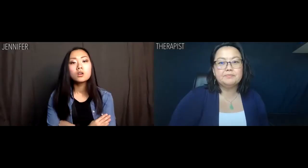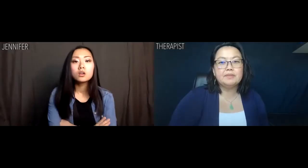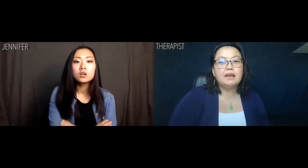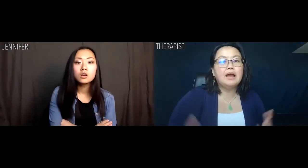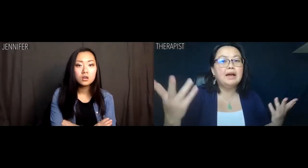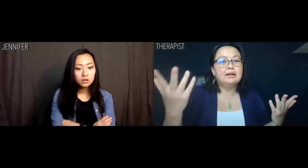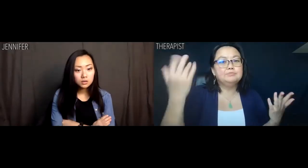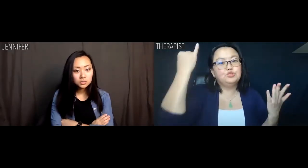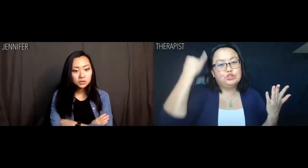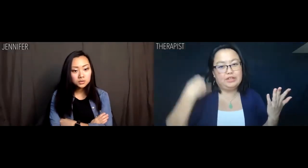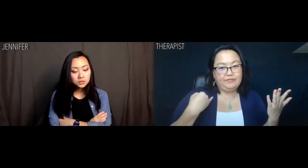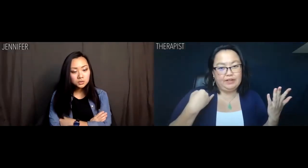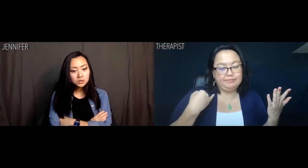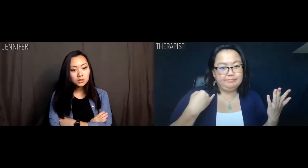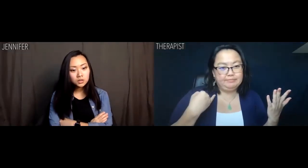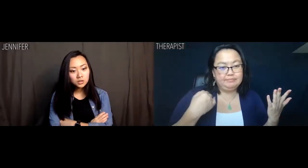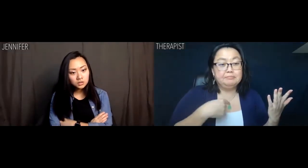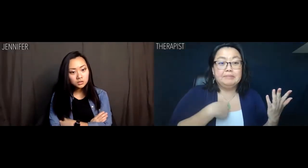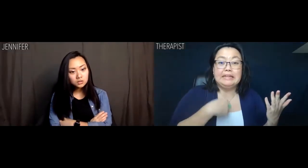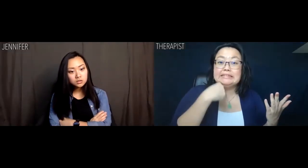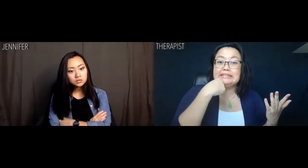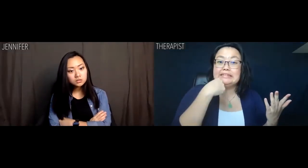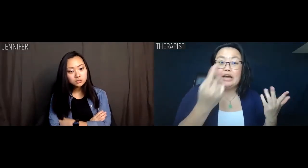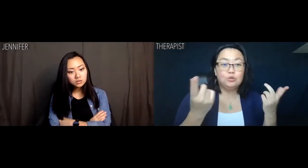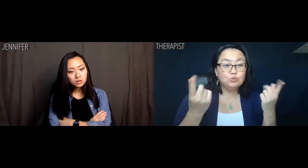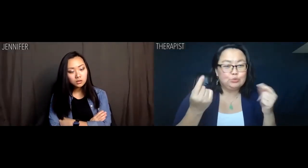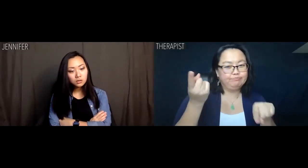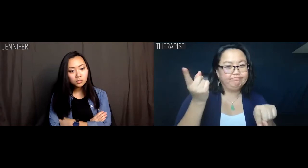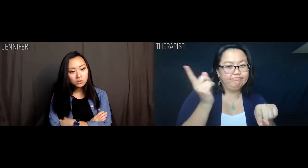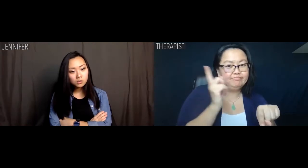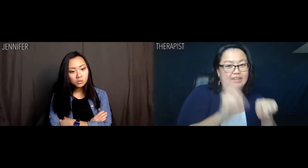Therapist: Jennifer. I can't tell you what to do,